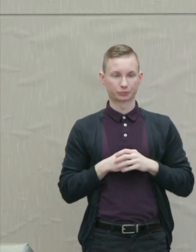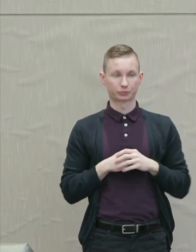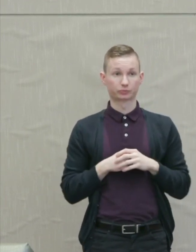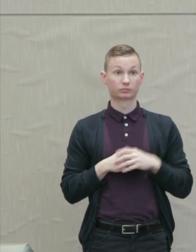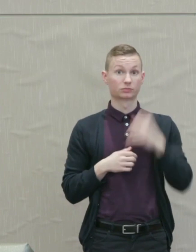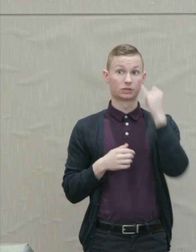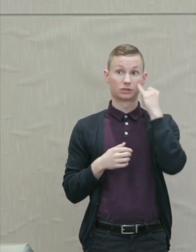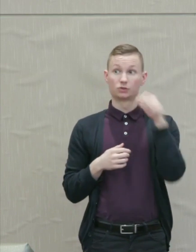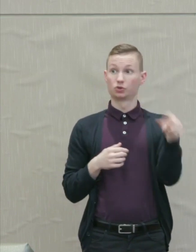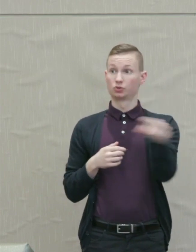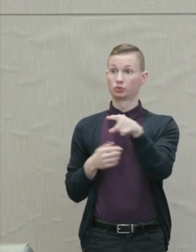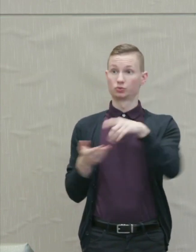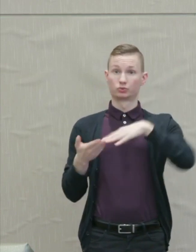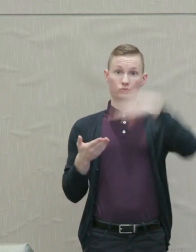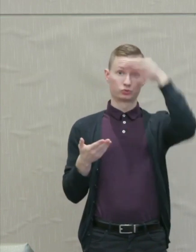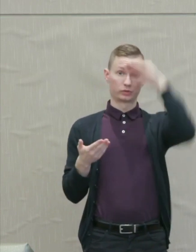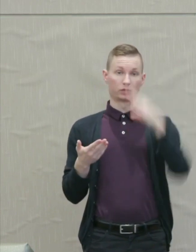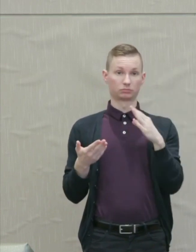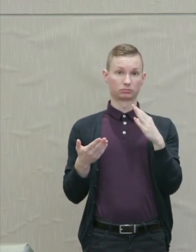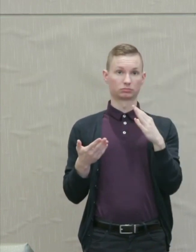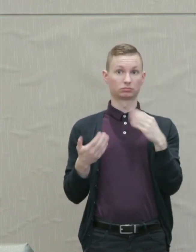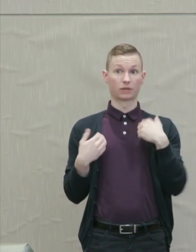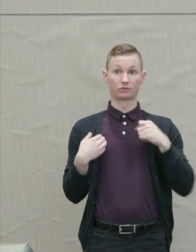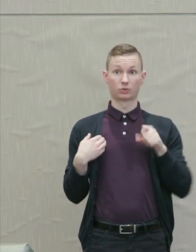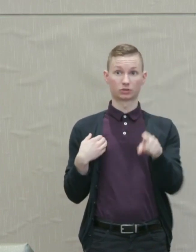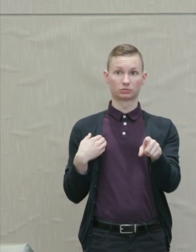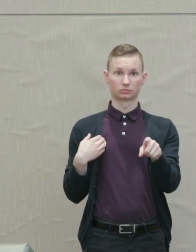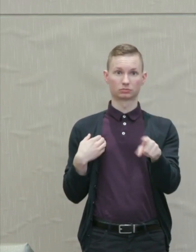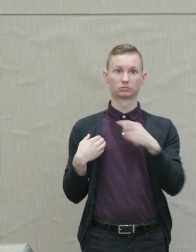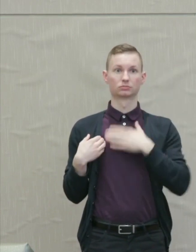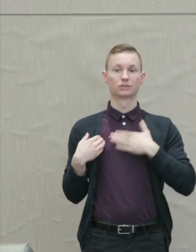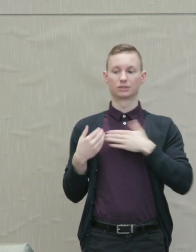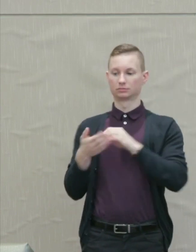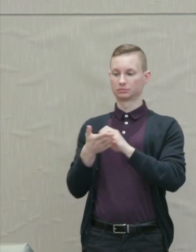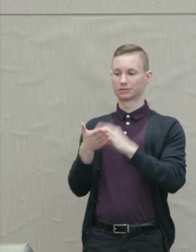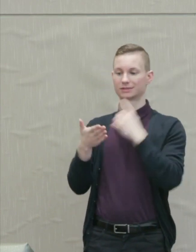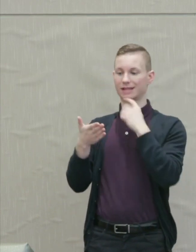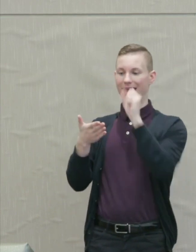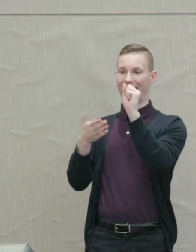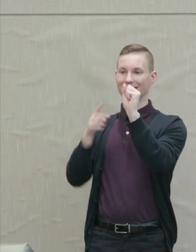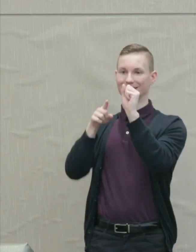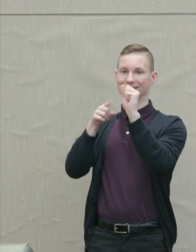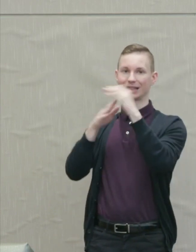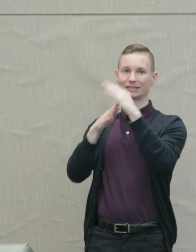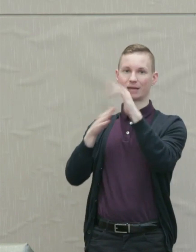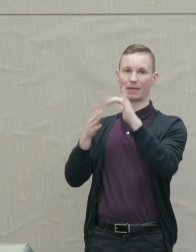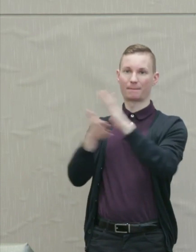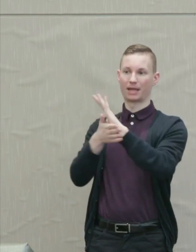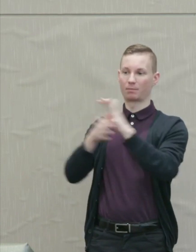If you are a student and you have a question, please put an S at the top of your piece of paper.